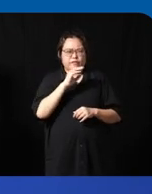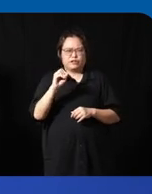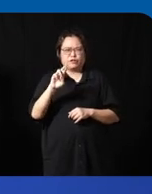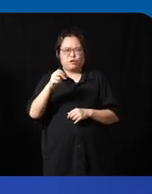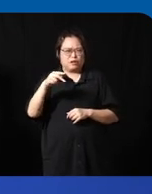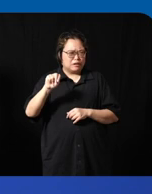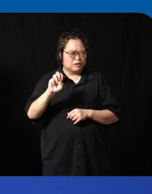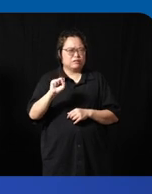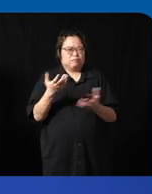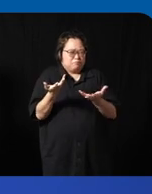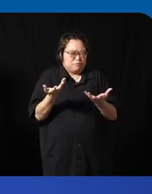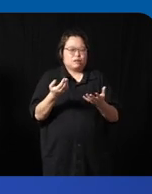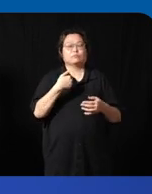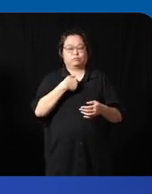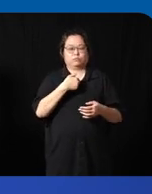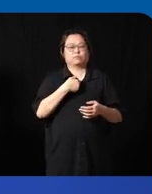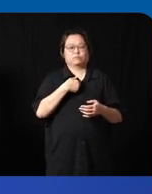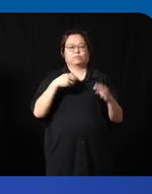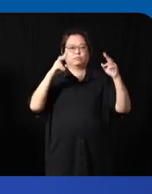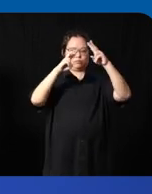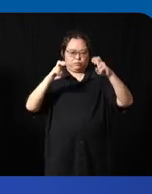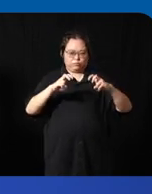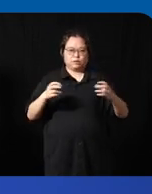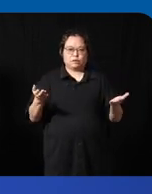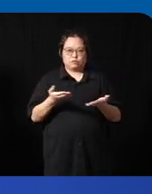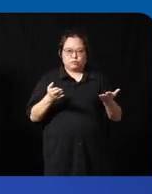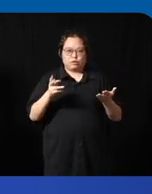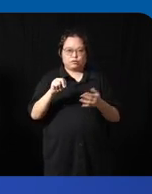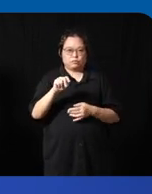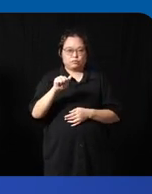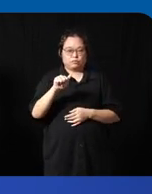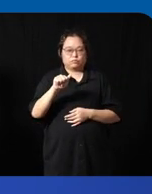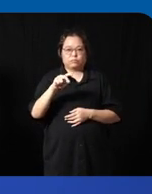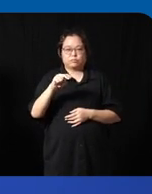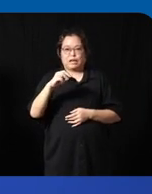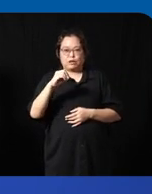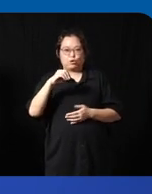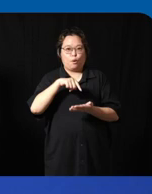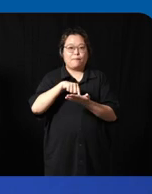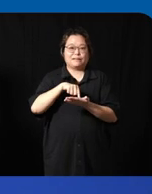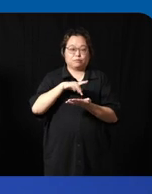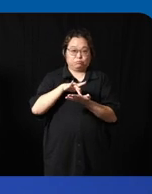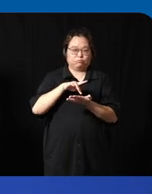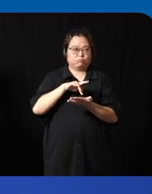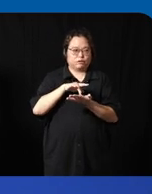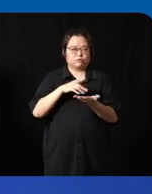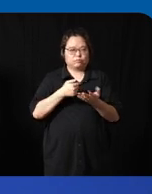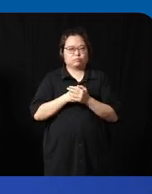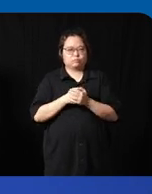fact my primary research area was uh in nanom medson right uh but there was until maybe 2019